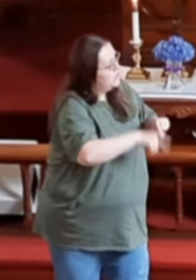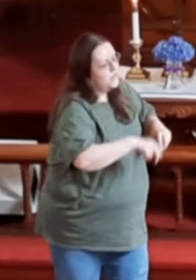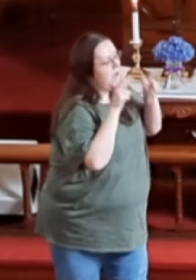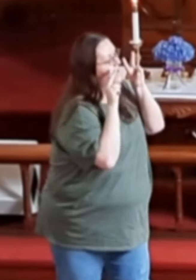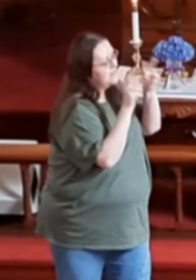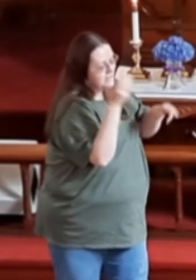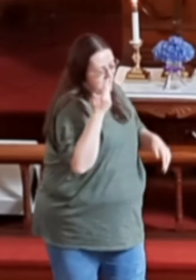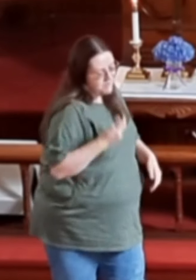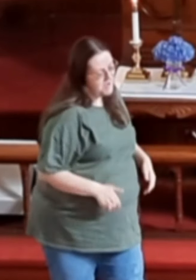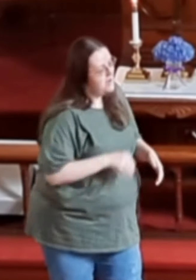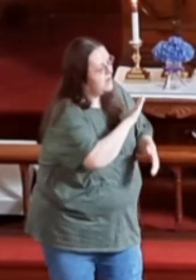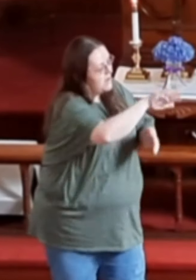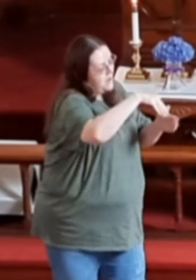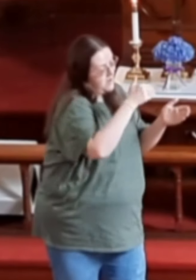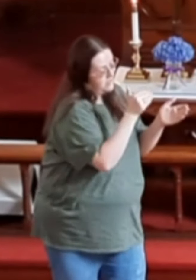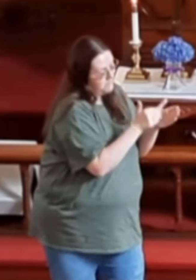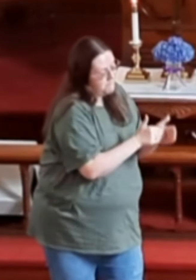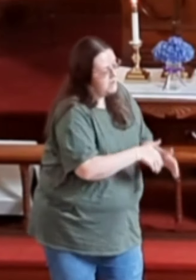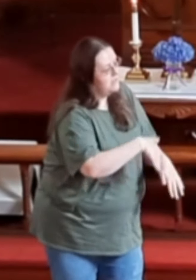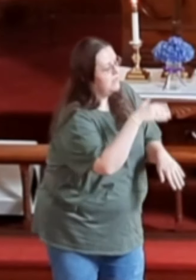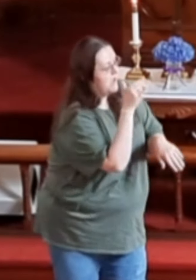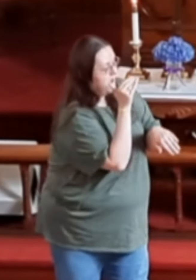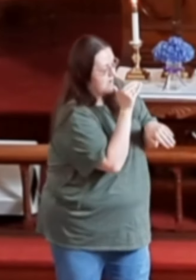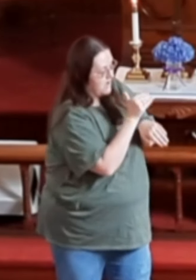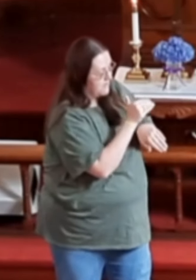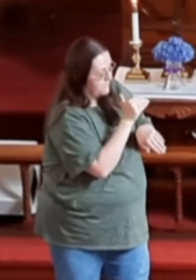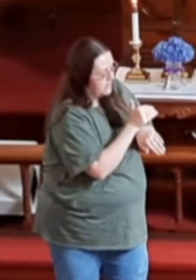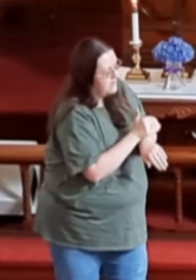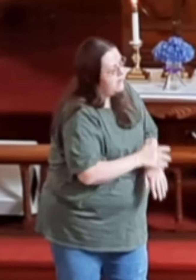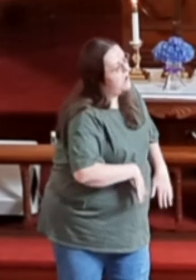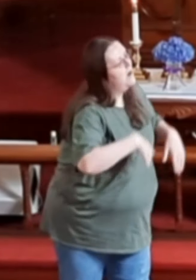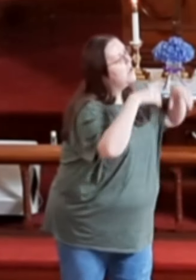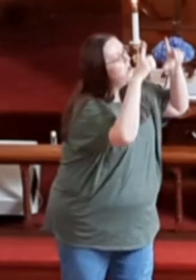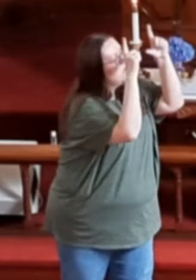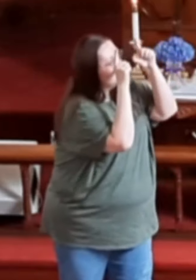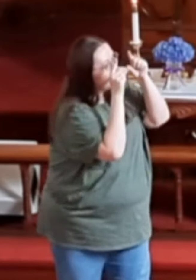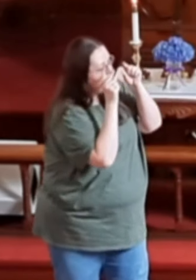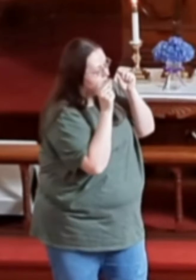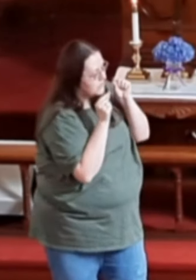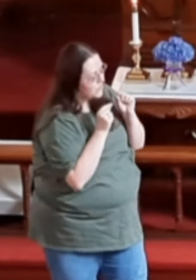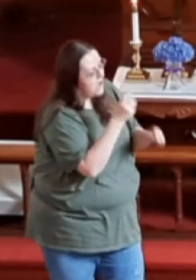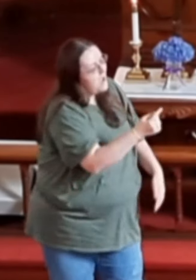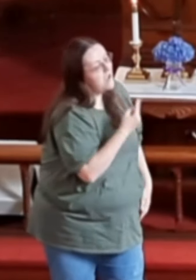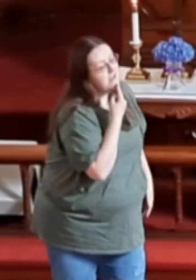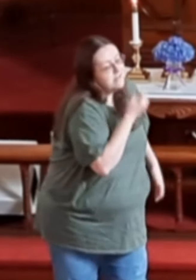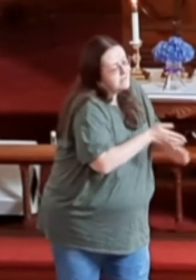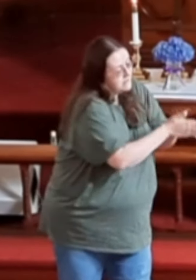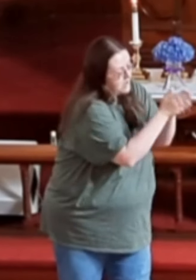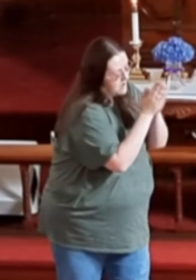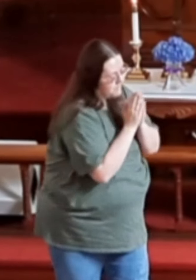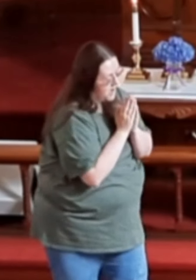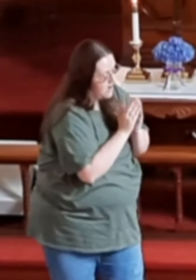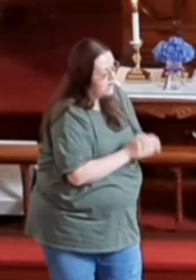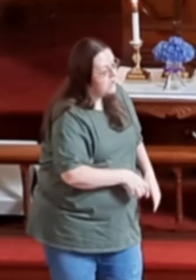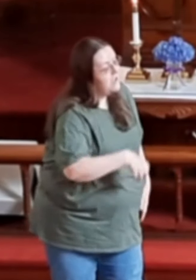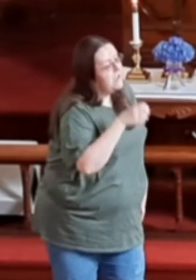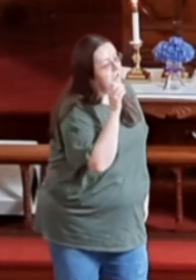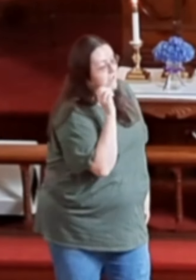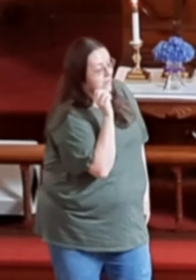And you can't see me in the middle of the night Just close your eyes and say a prayer